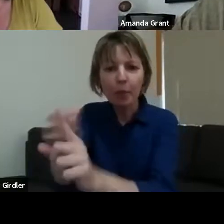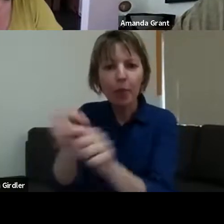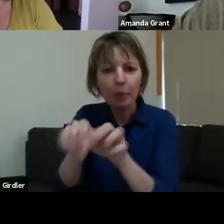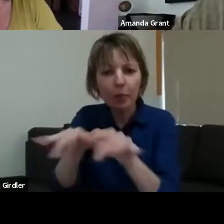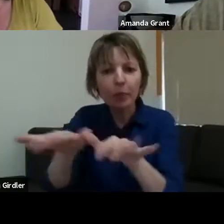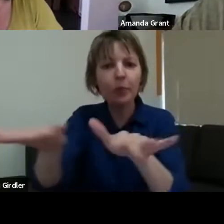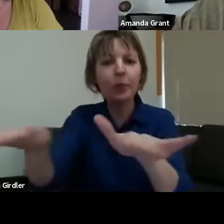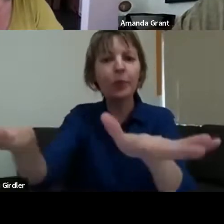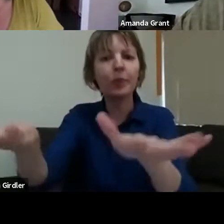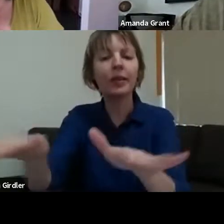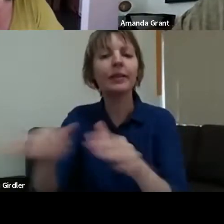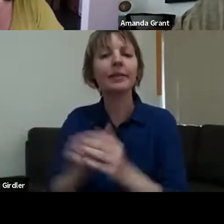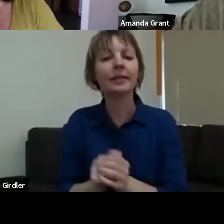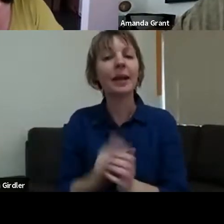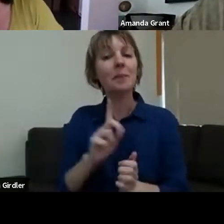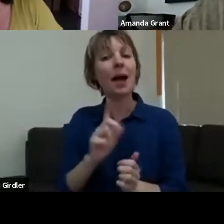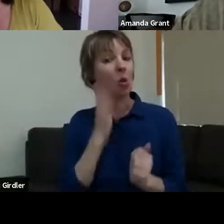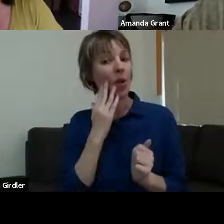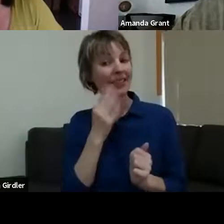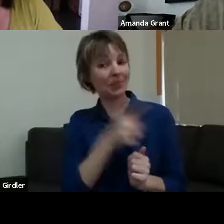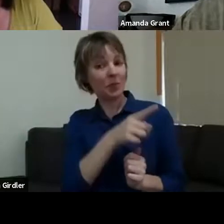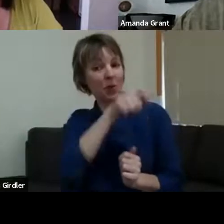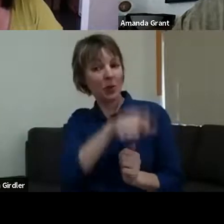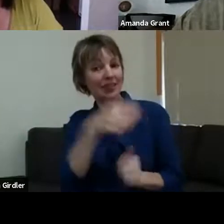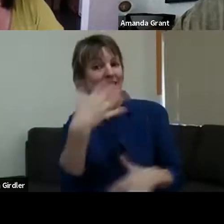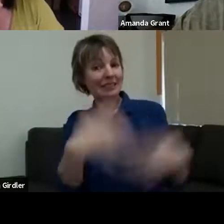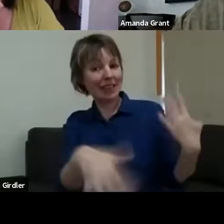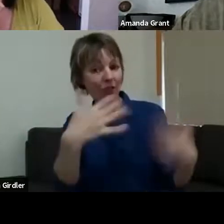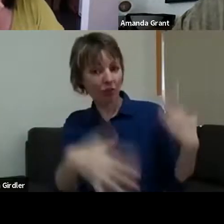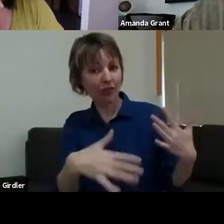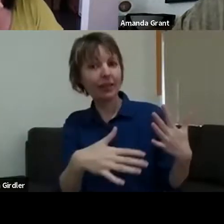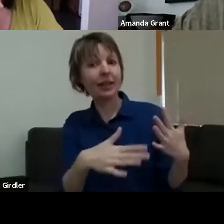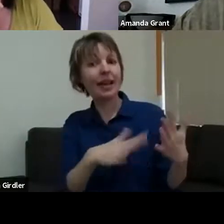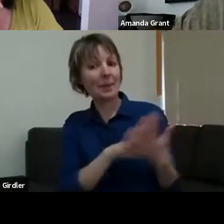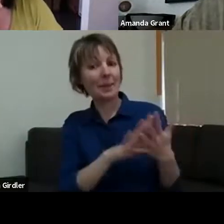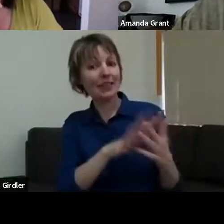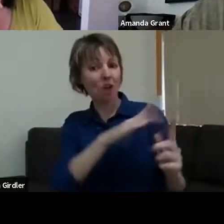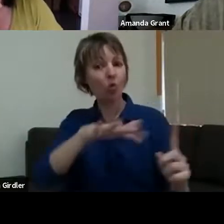people around them are going to suffer. And that's going to flow out to a community too. So it felt like it was an important thing for us